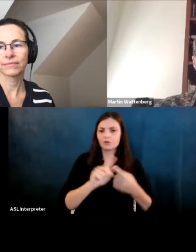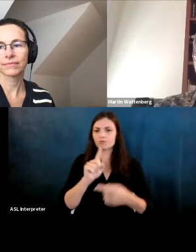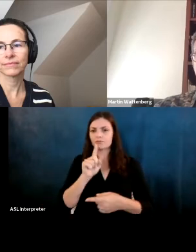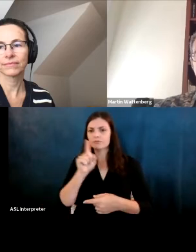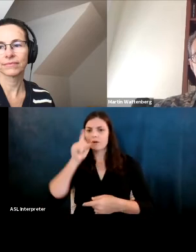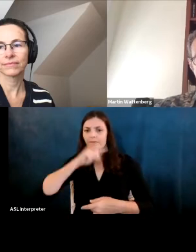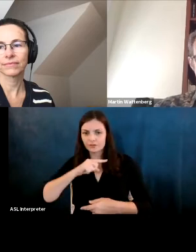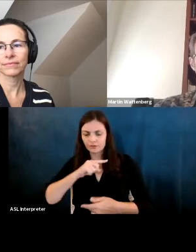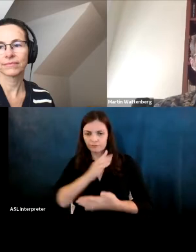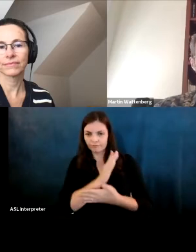Martin Wattenberg: Whereas next slide.